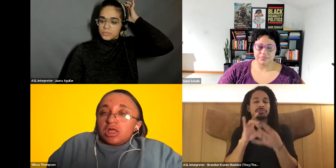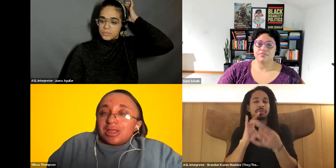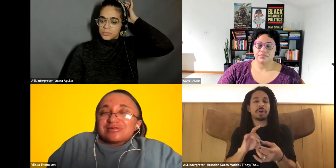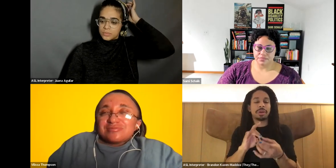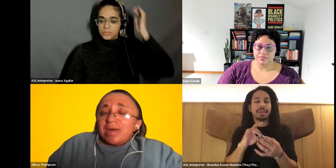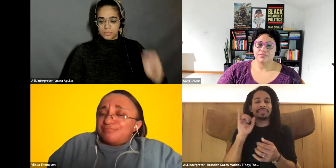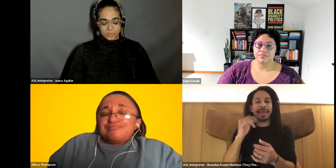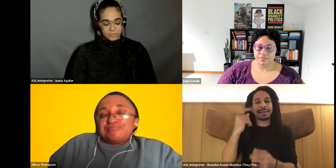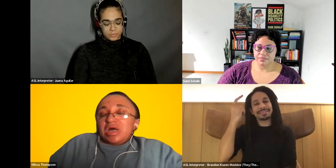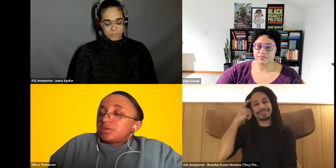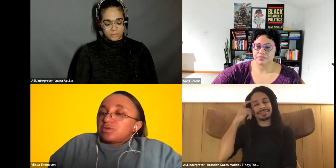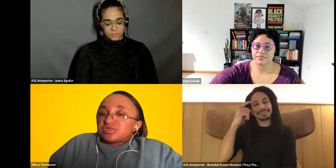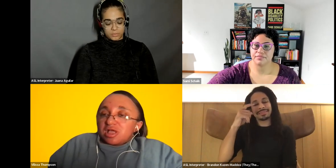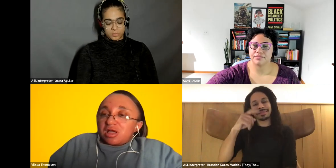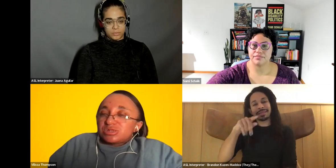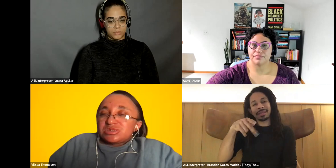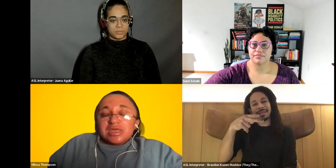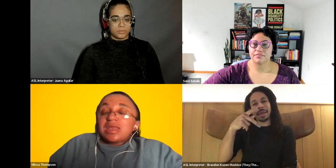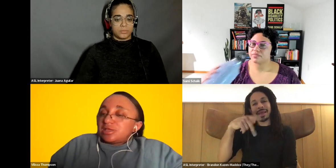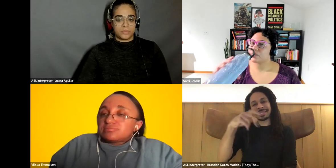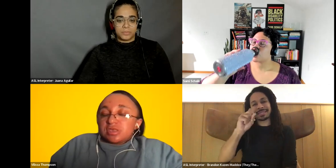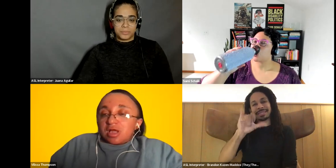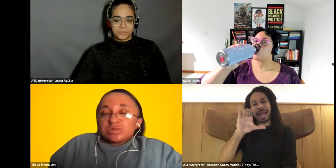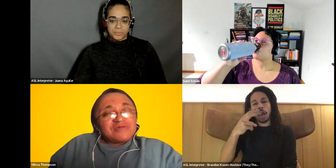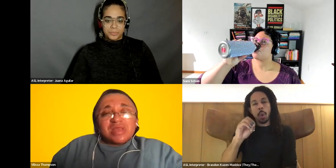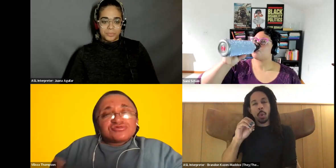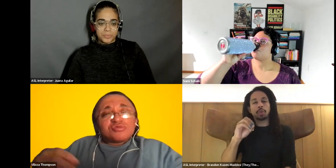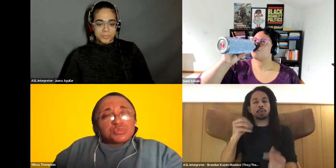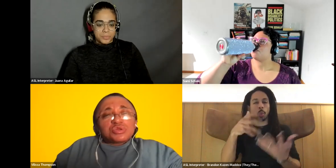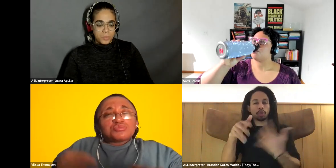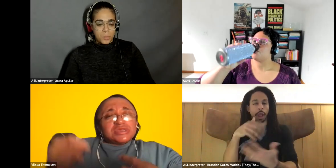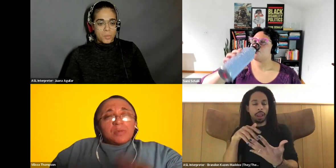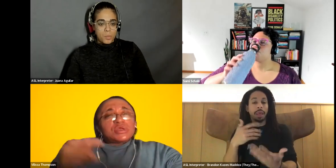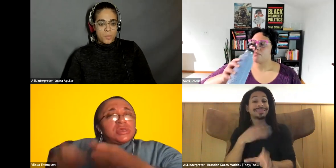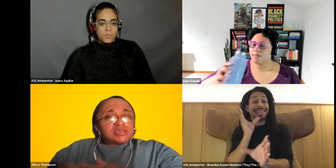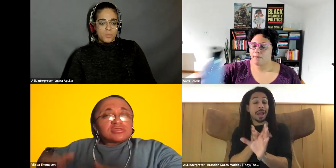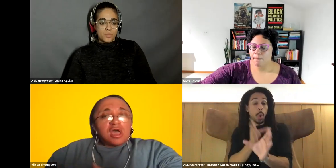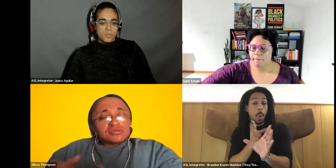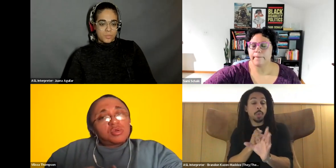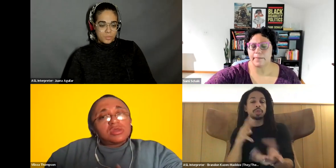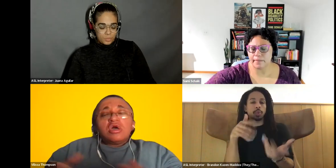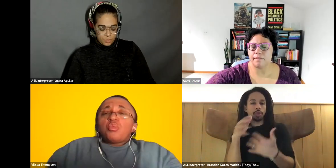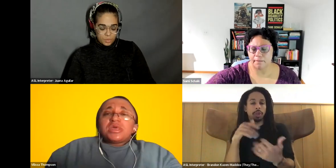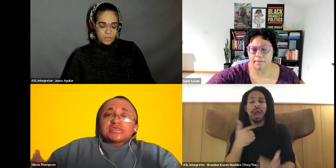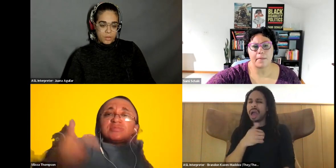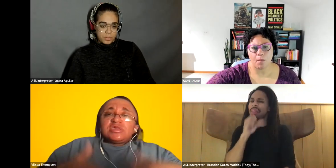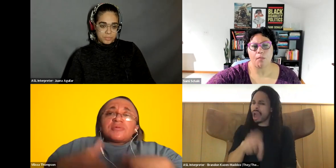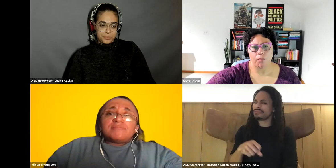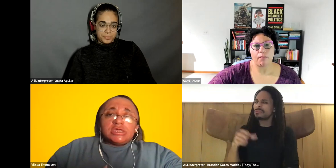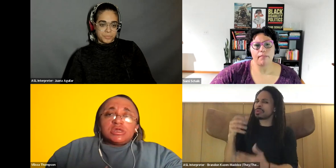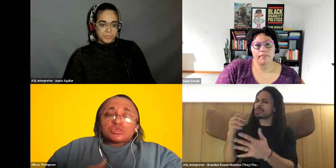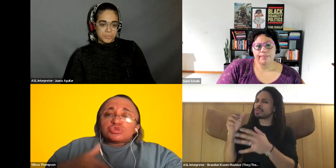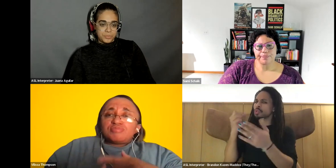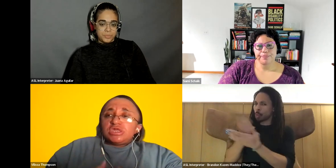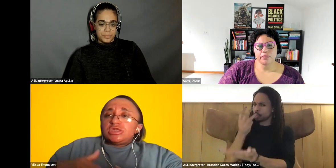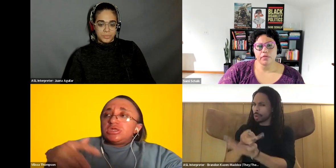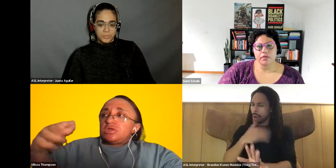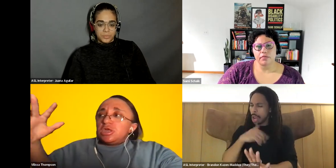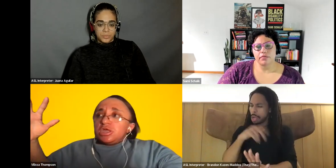Vilissa Thompson: like my undergrad with psychology. And I like psychology. But I feel like social work really help me connect the D on. What does it mean for me to be